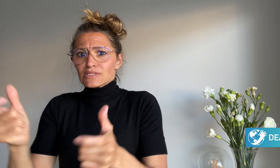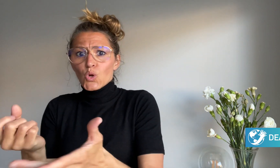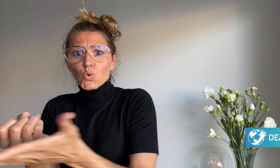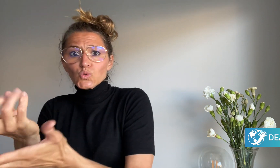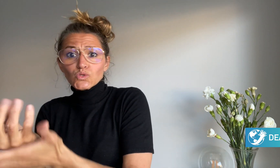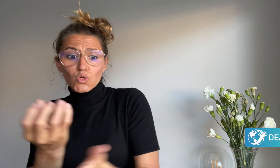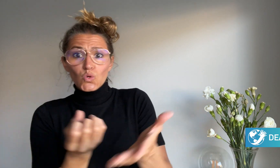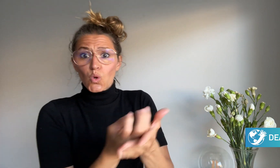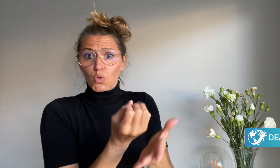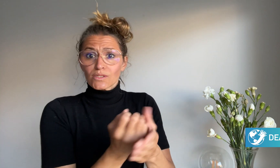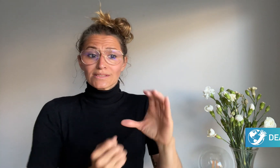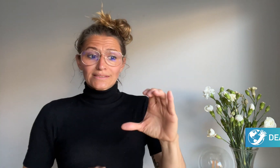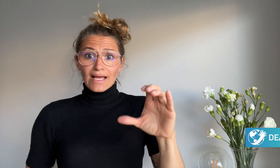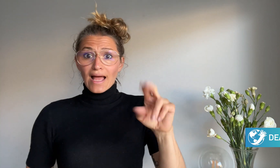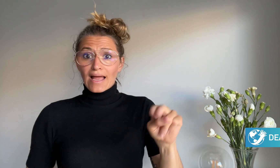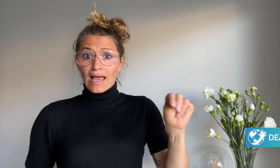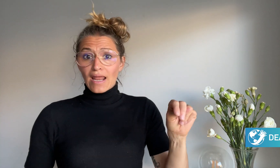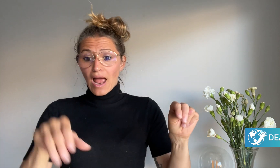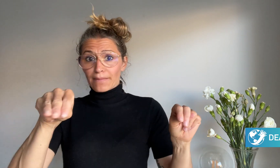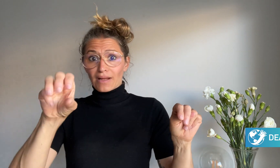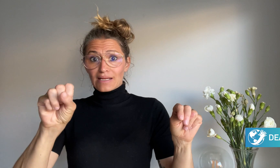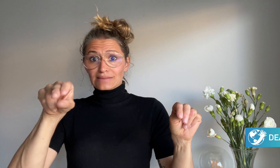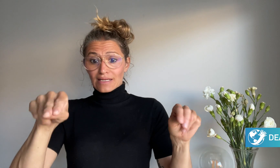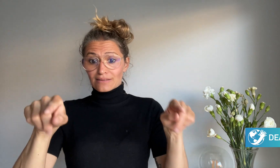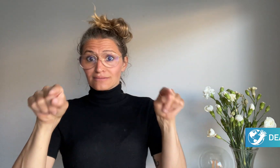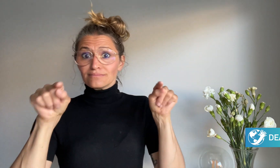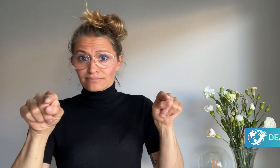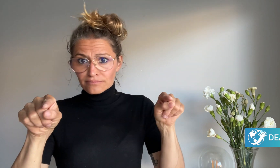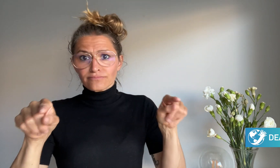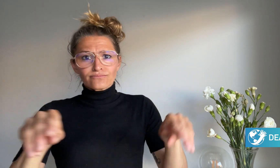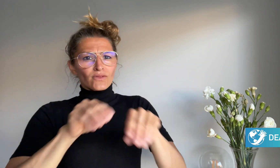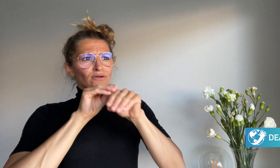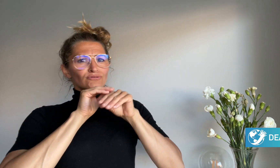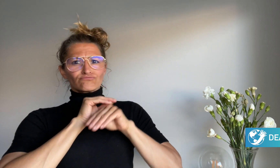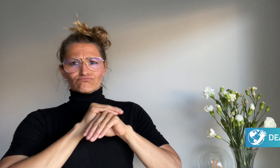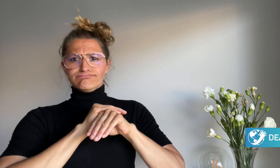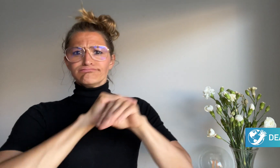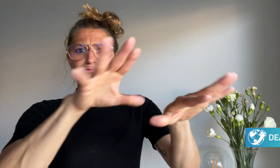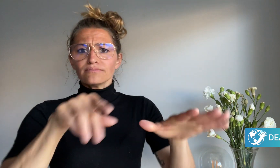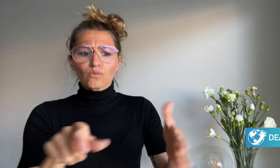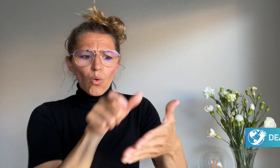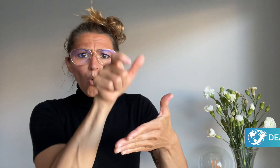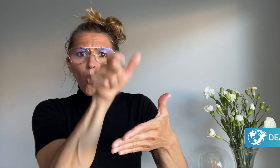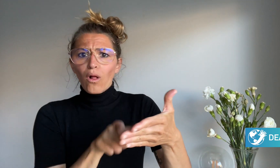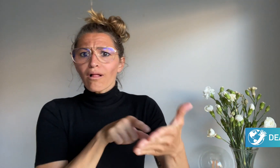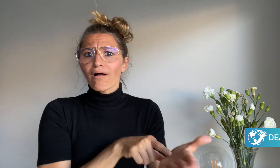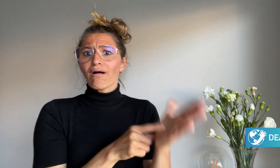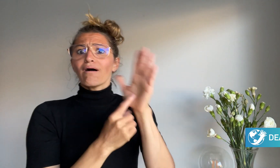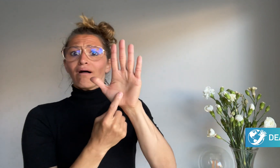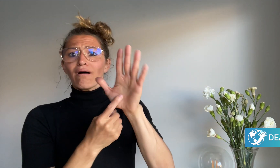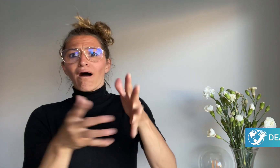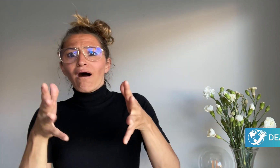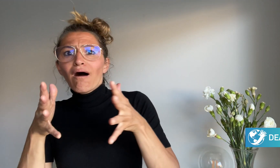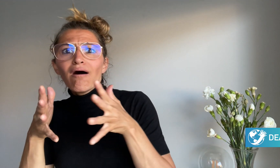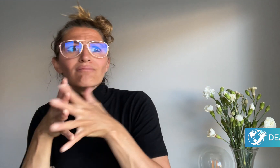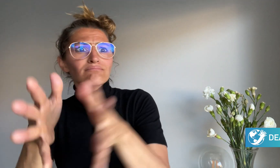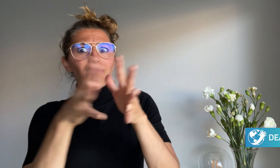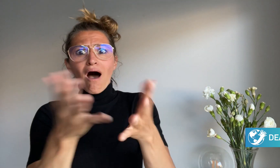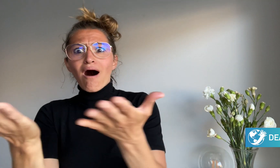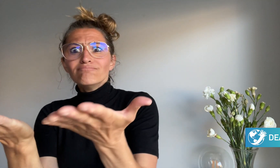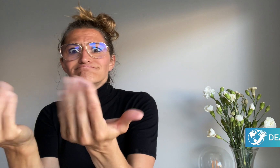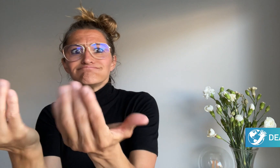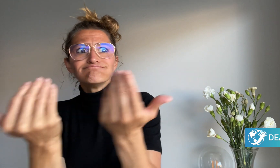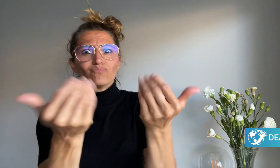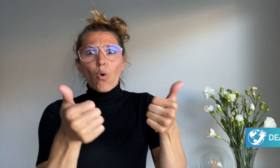major news outlets, CNN and MSN posted an article promoting